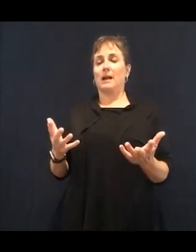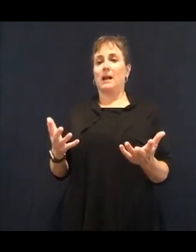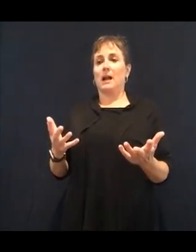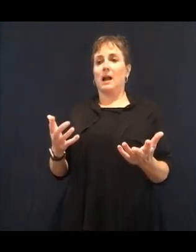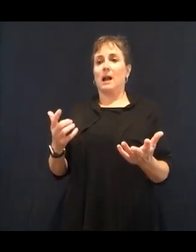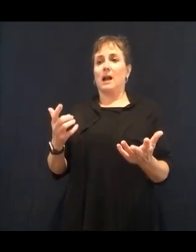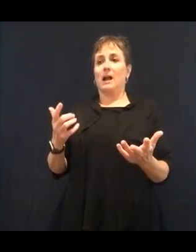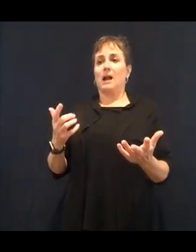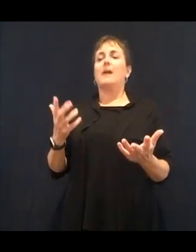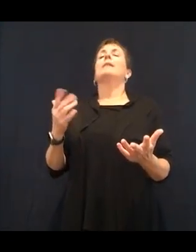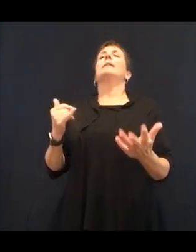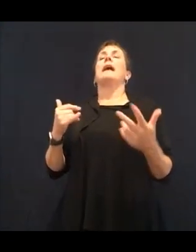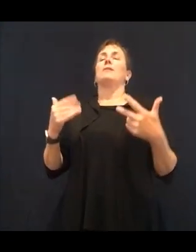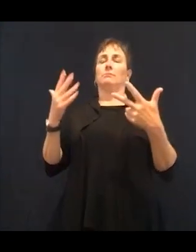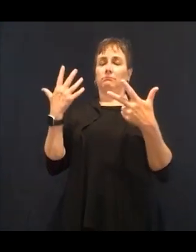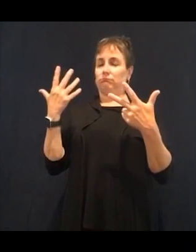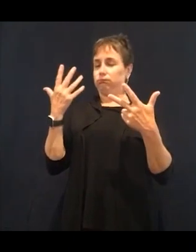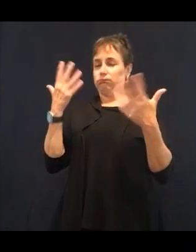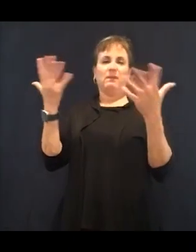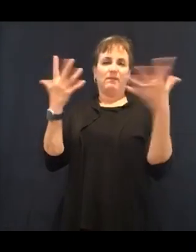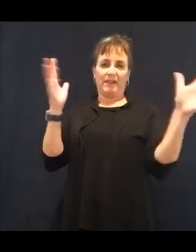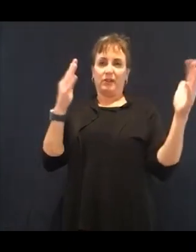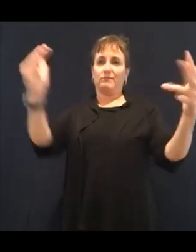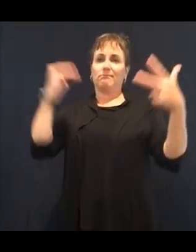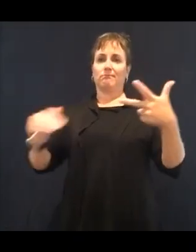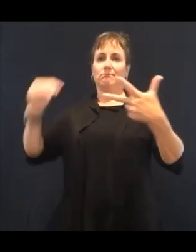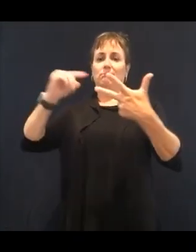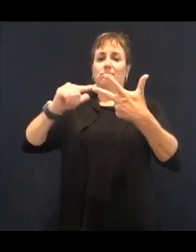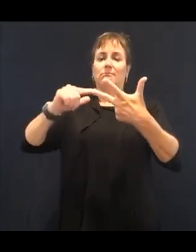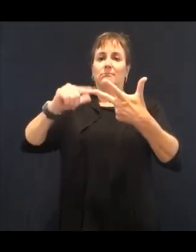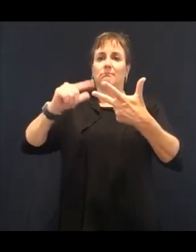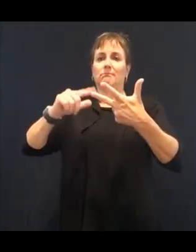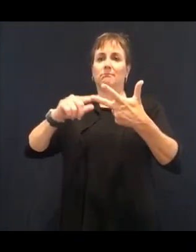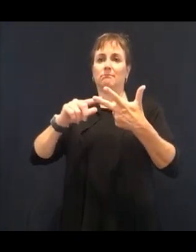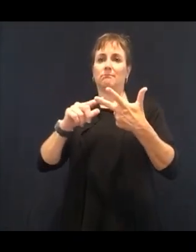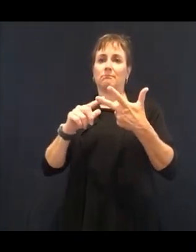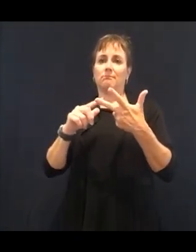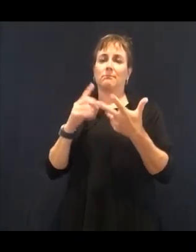Do not diet. Do not. And the reason why I